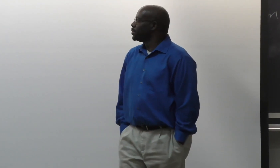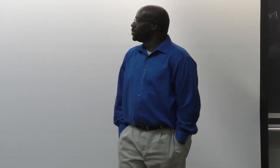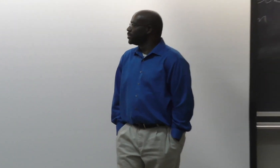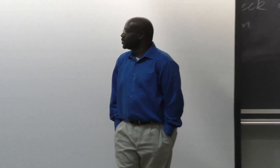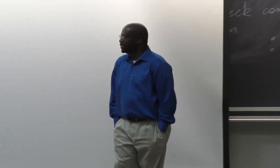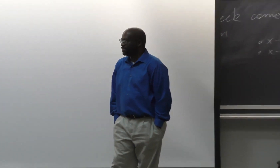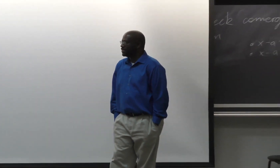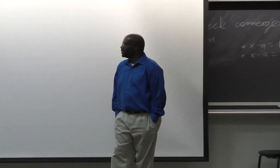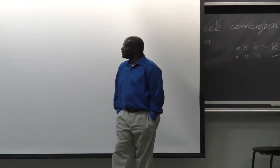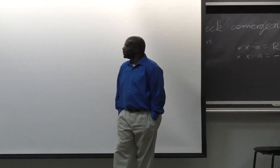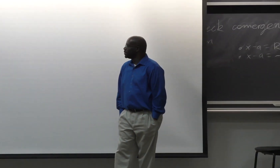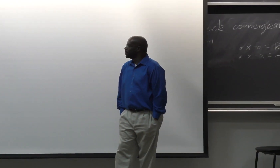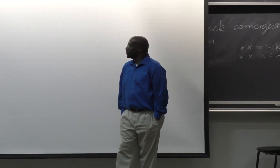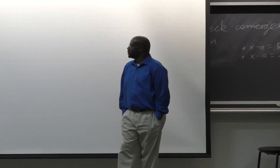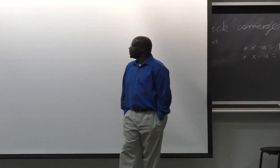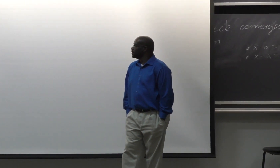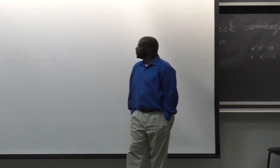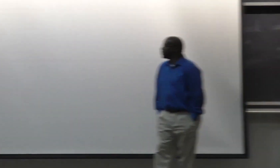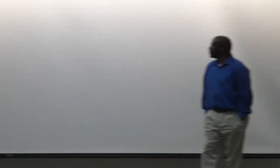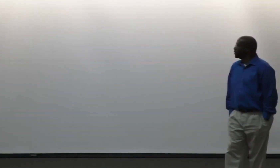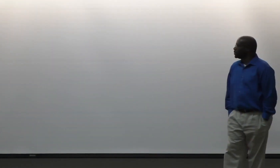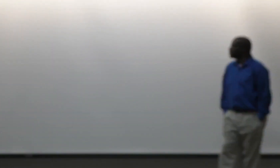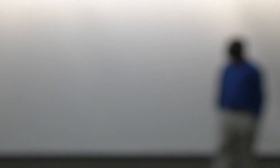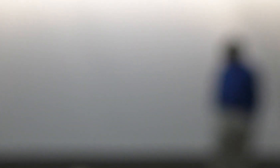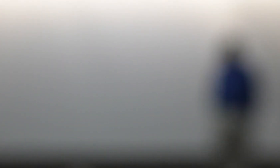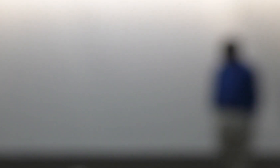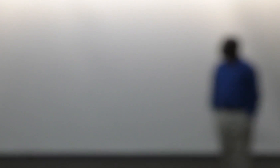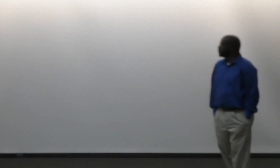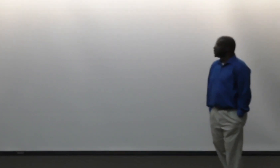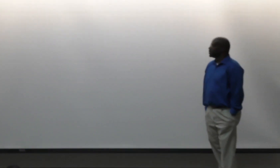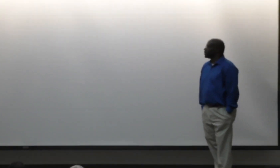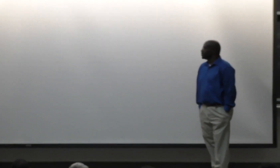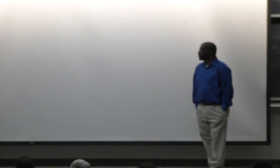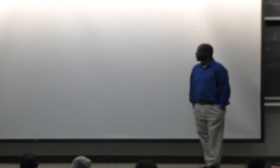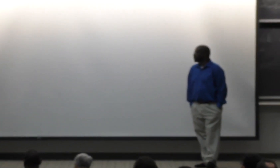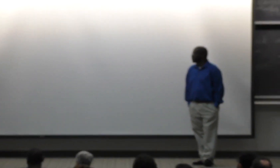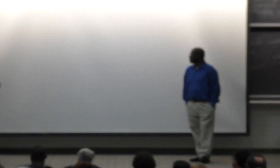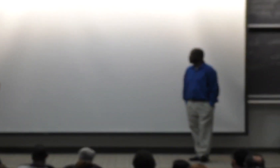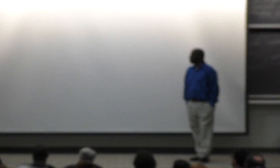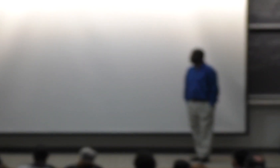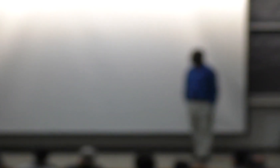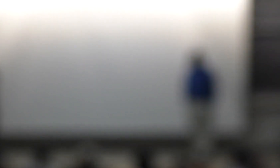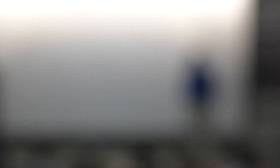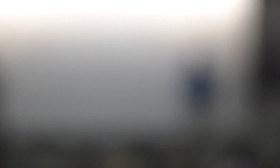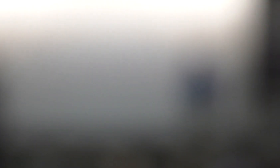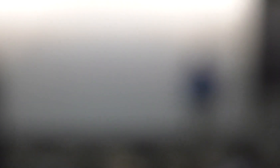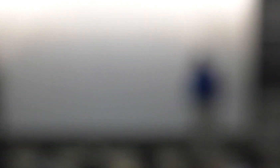Sounds good. So my name is Carly.